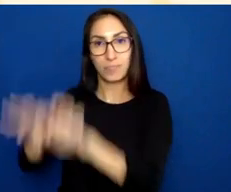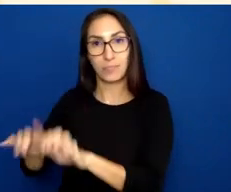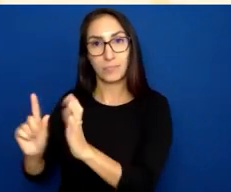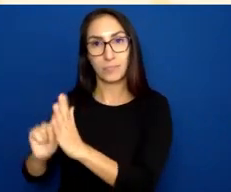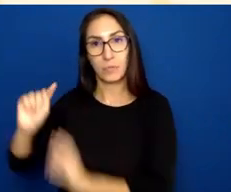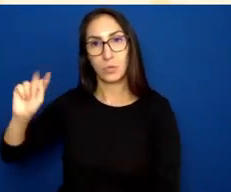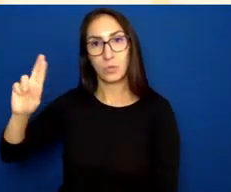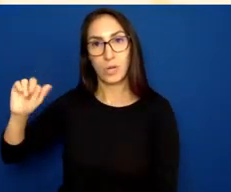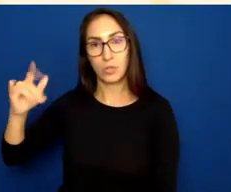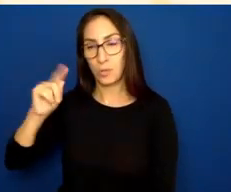OK.